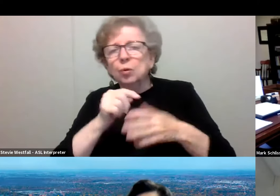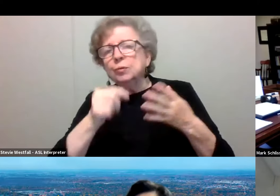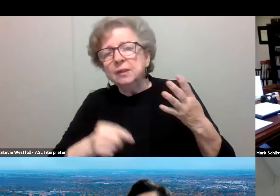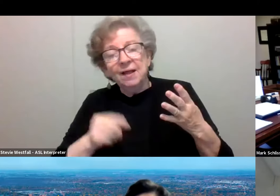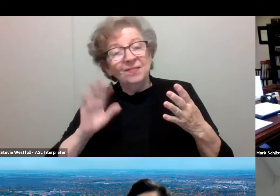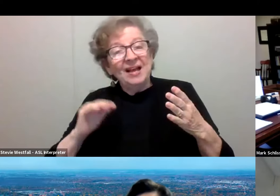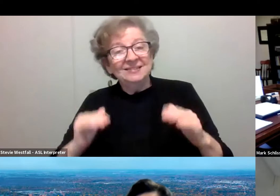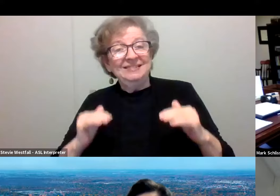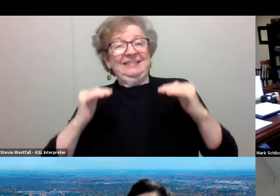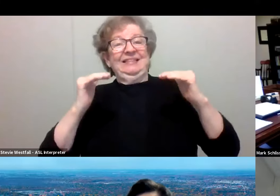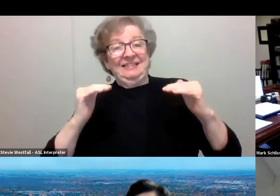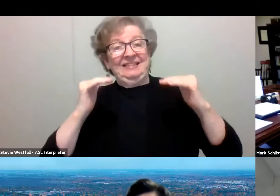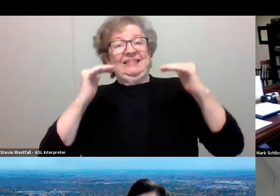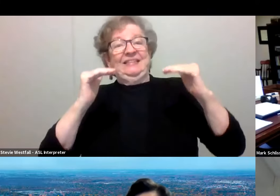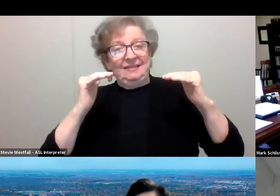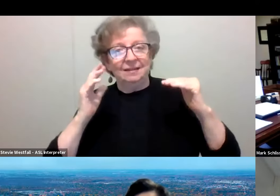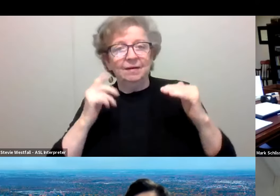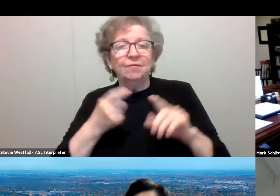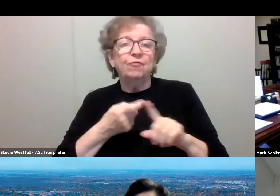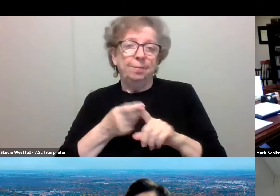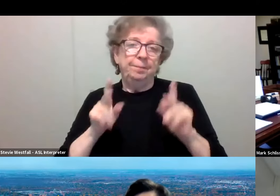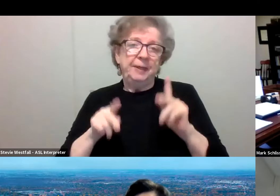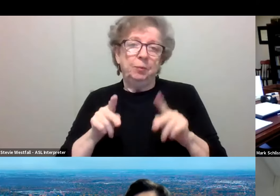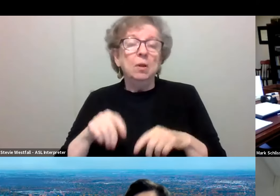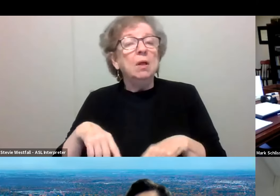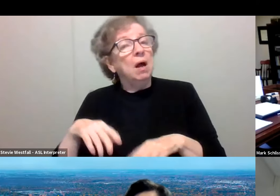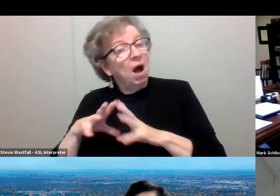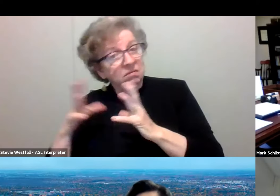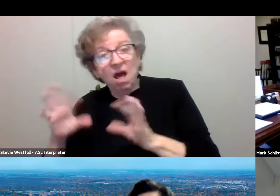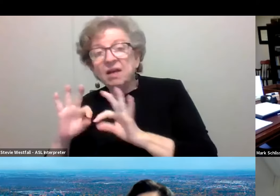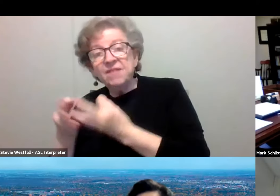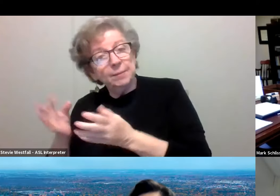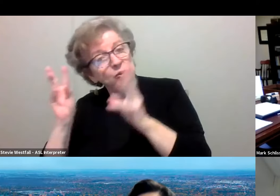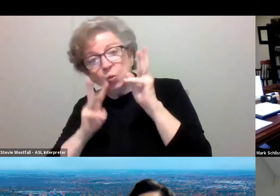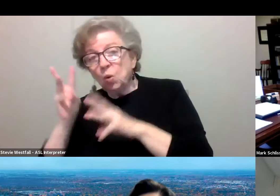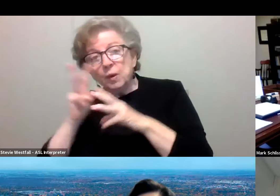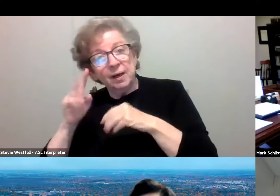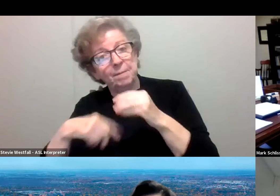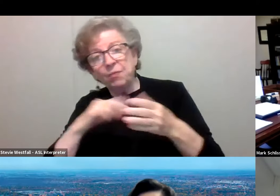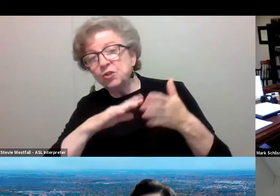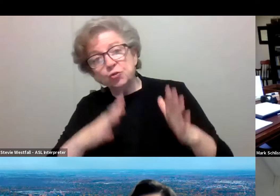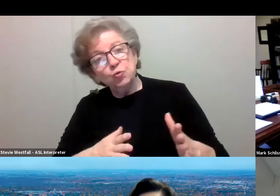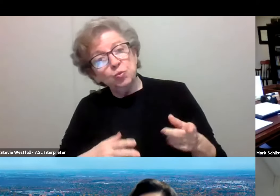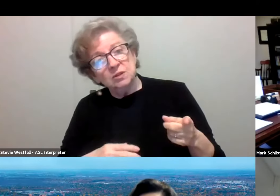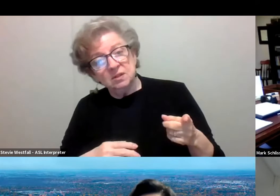And I'm hearing from a lot of families who are worried about their students. And I just wanna say that, you know, the bigness here